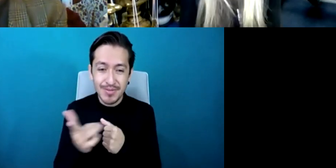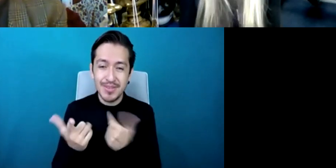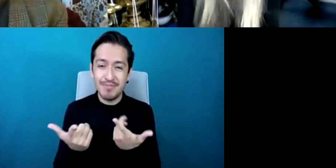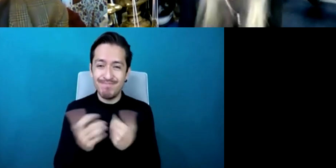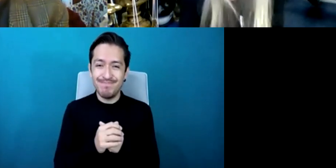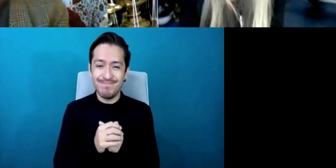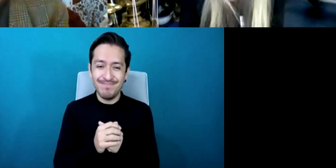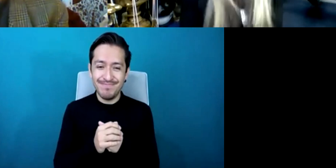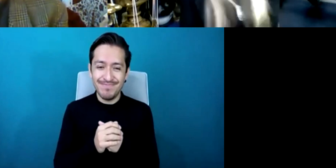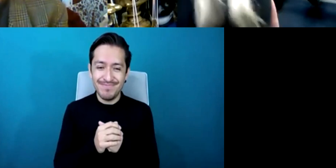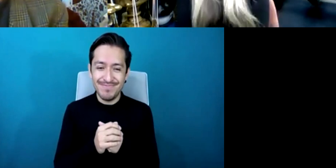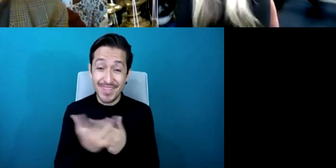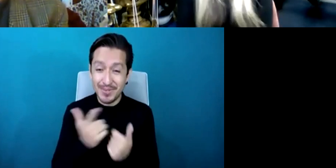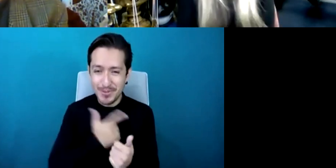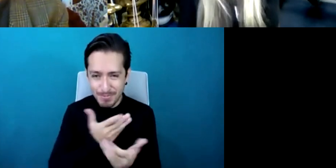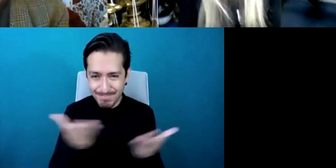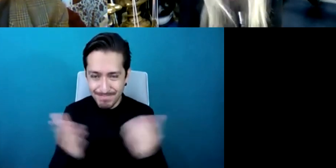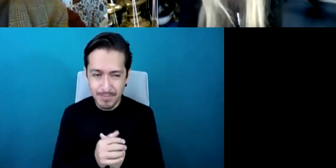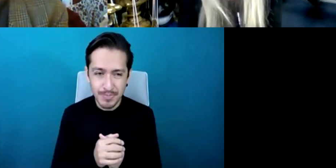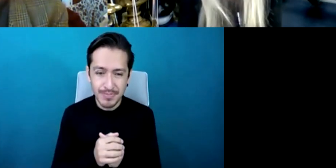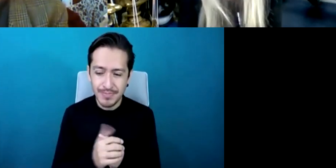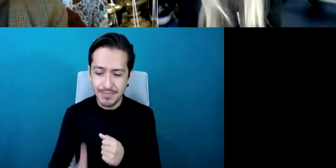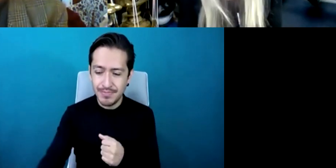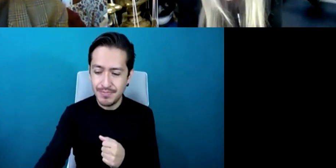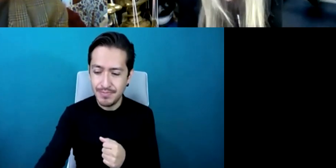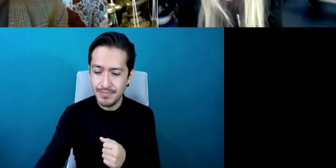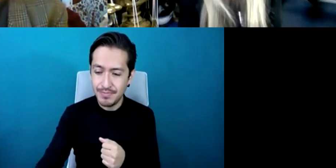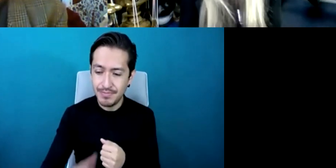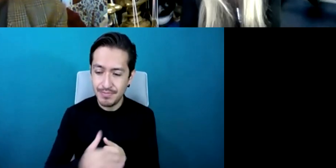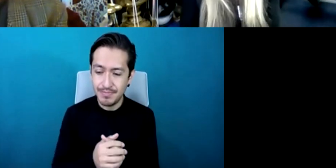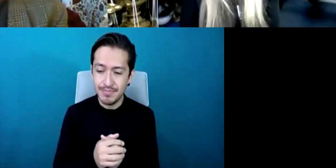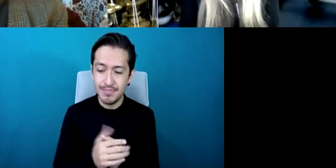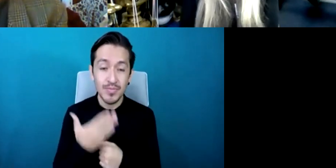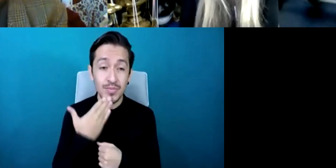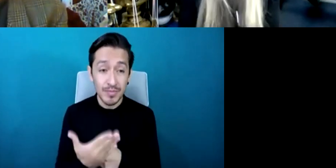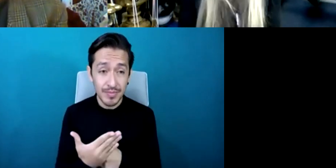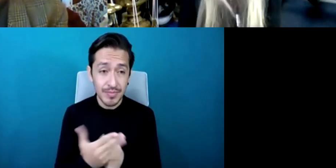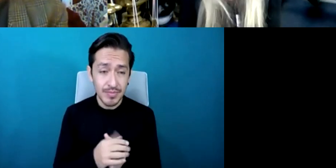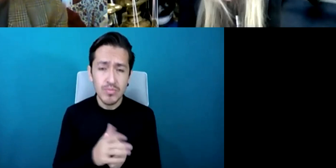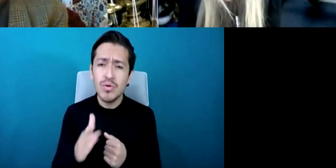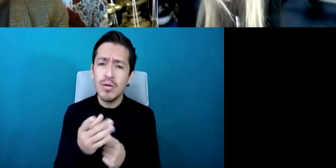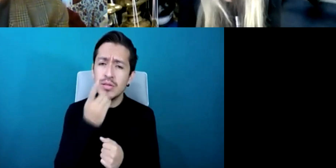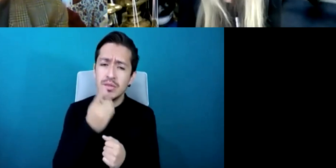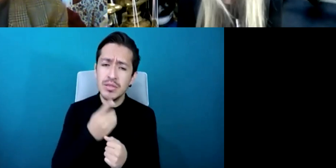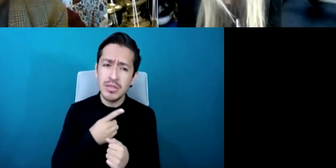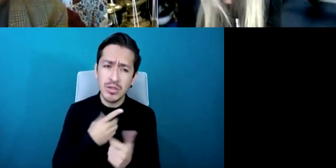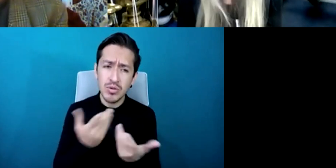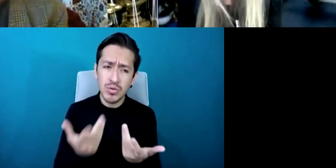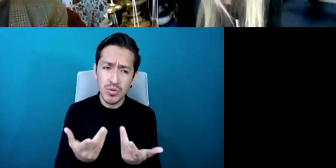and textures fantastic Evelyn so tell us how have you been keeping during the pandemic